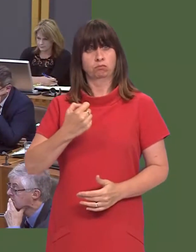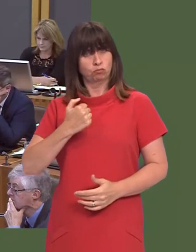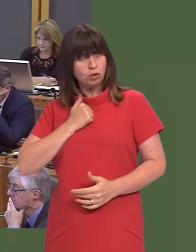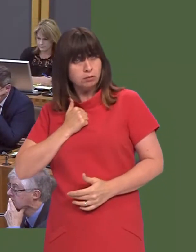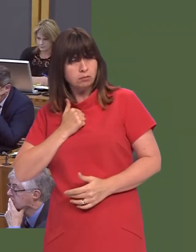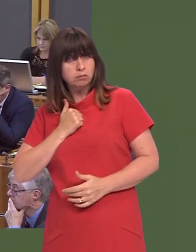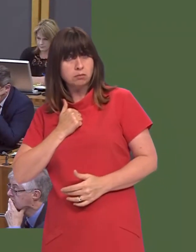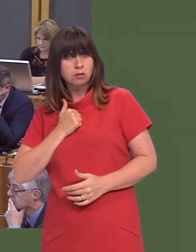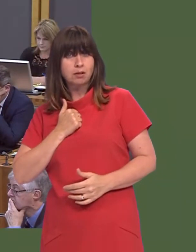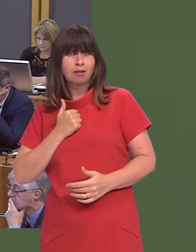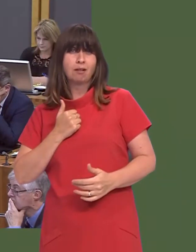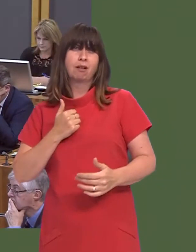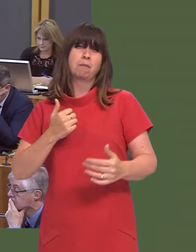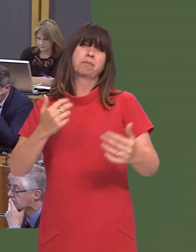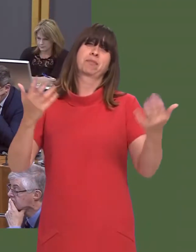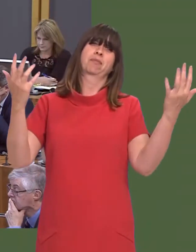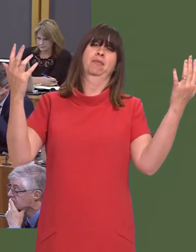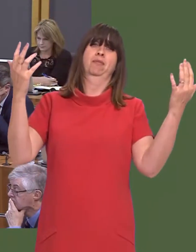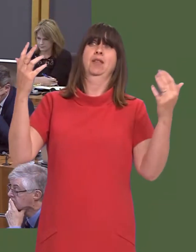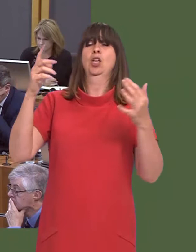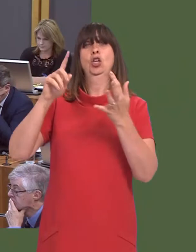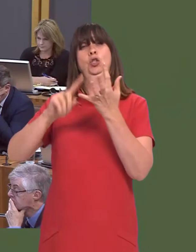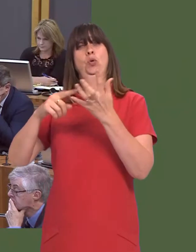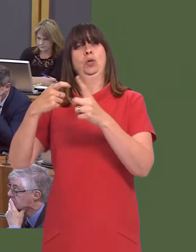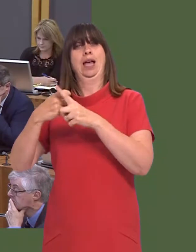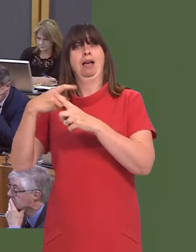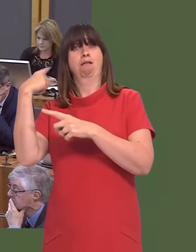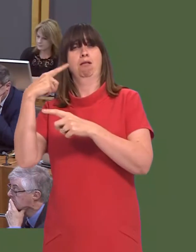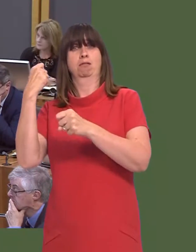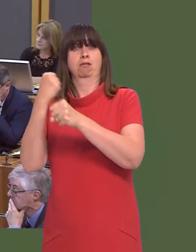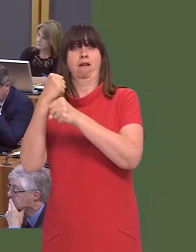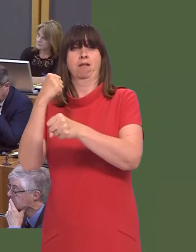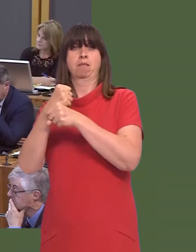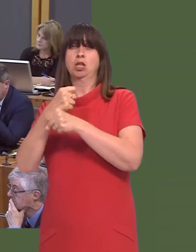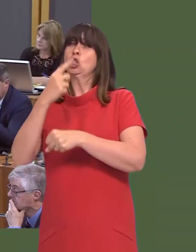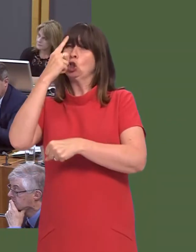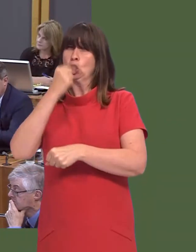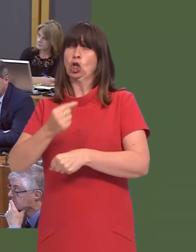Would he agree with me that there could be no better signal of the UK Government taking